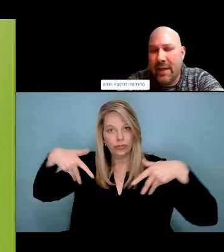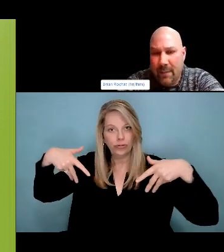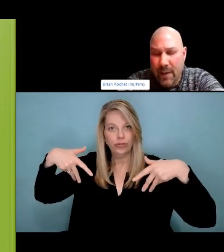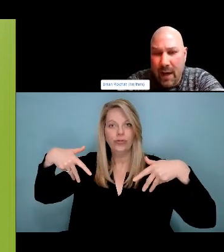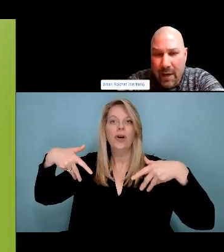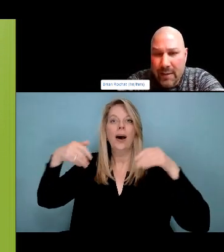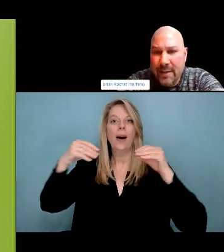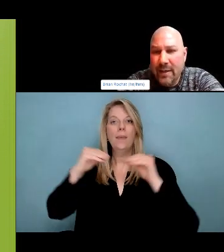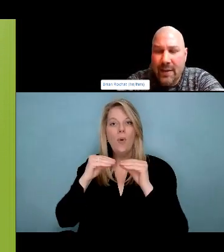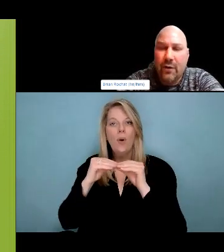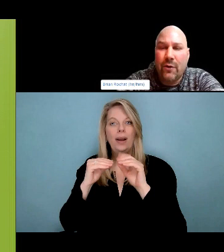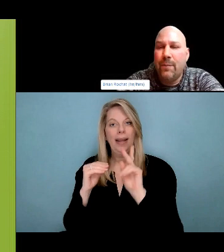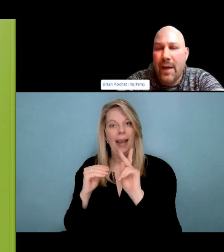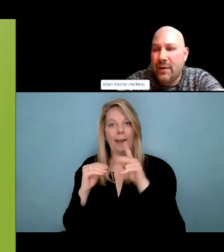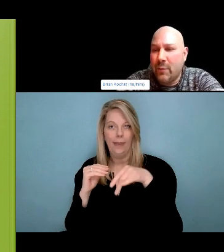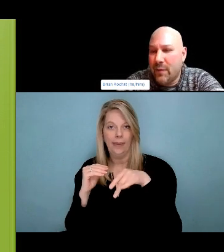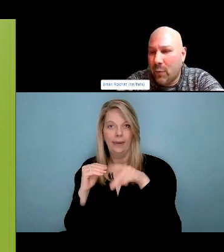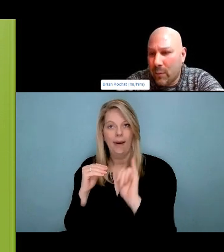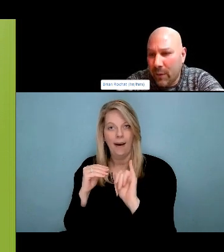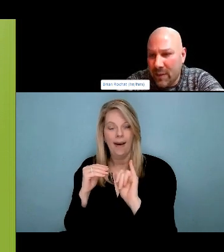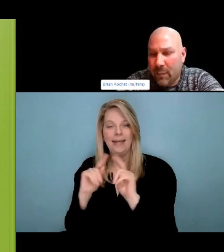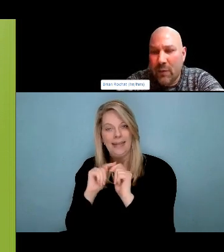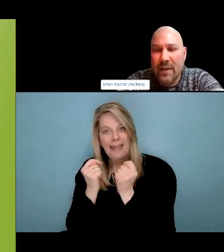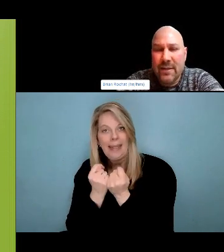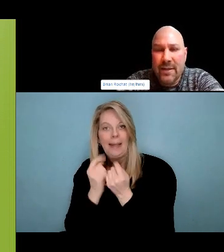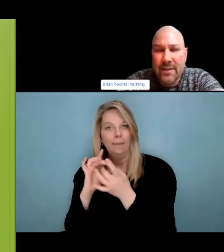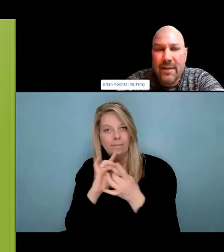a new tool. To work with in their own healing.